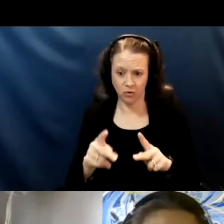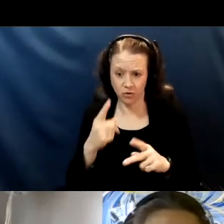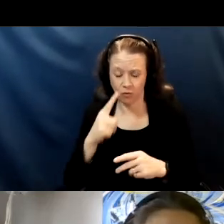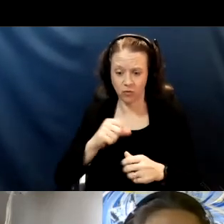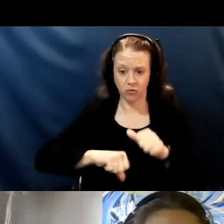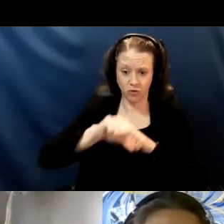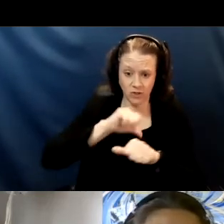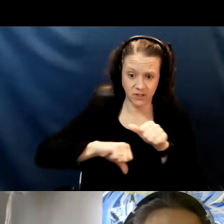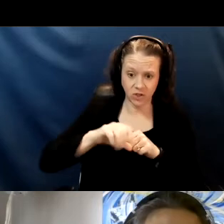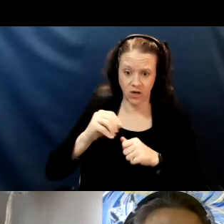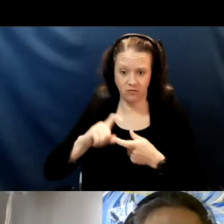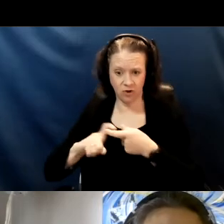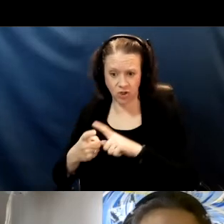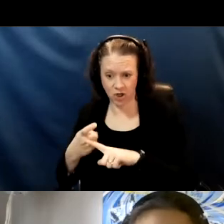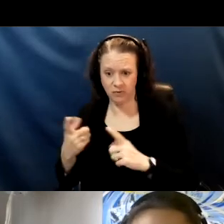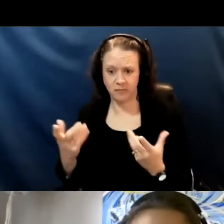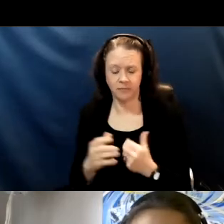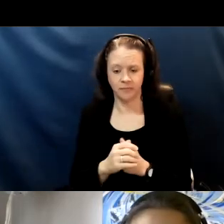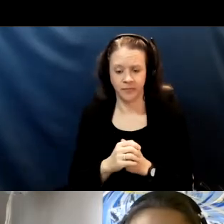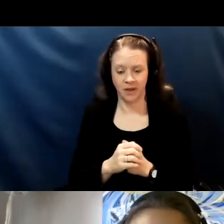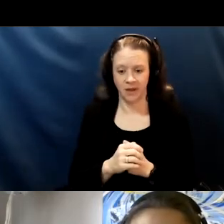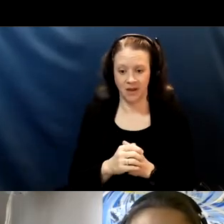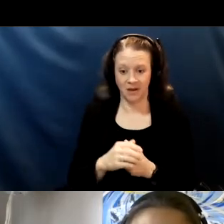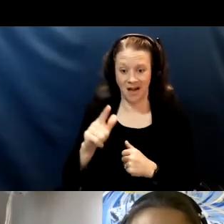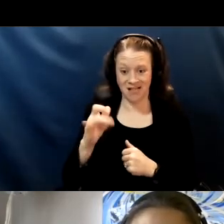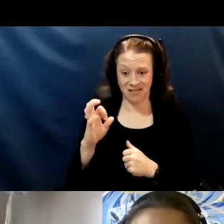The lack of social interaction that is usually available